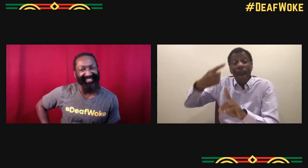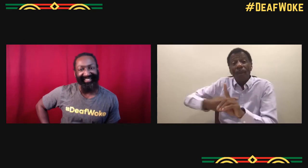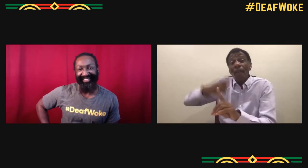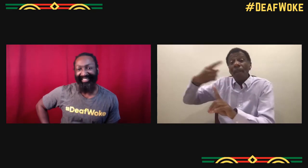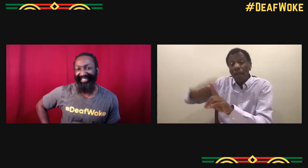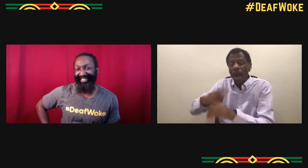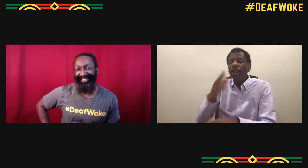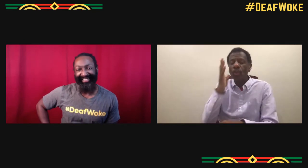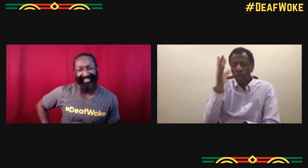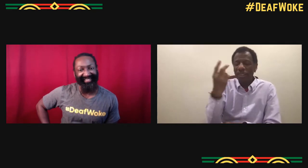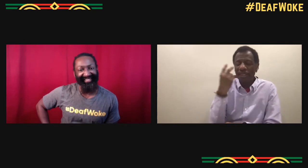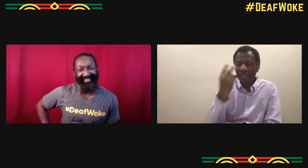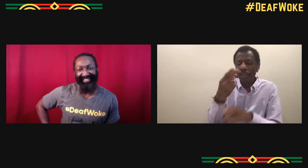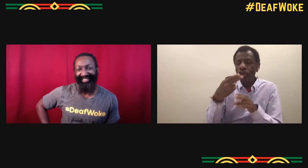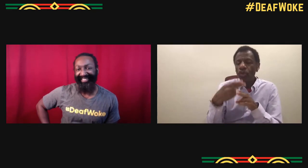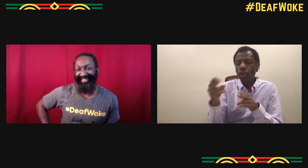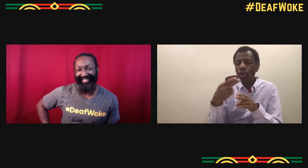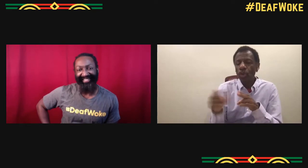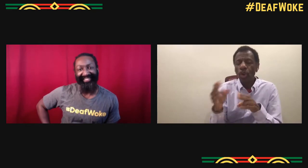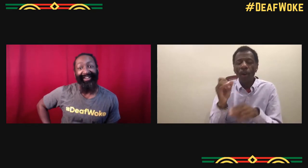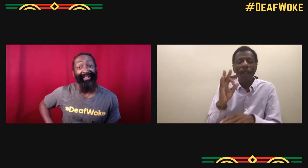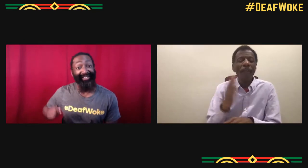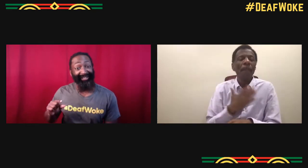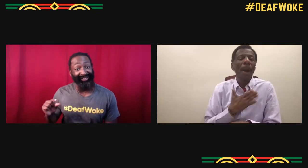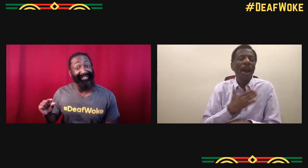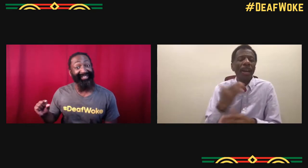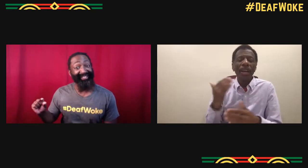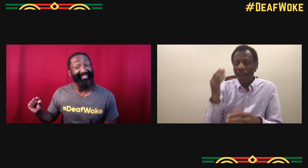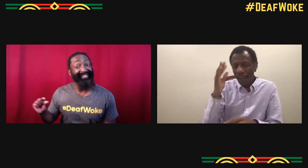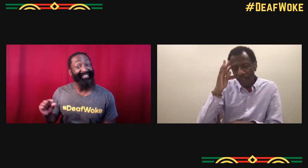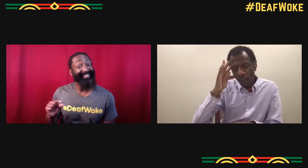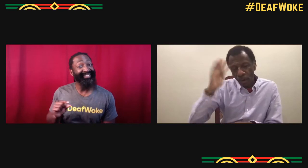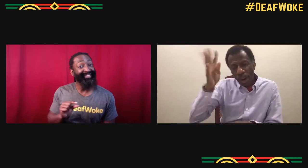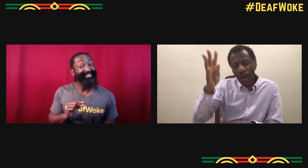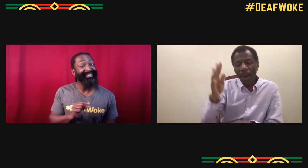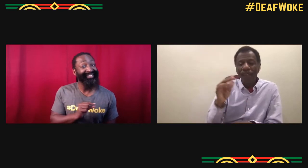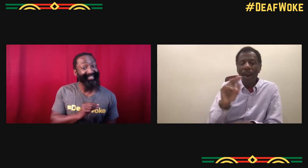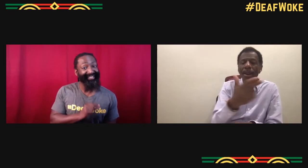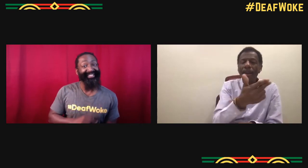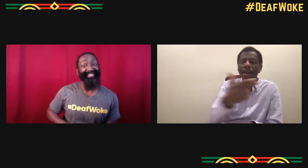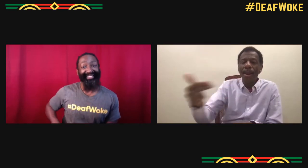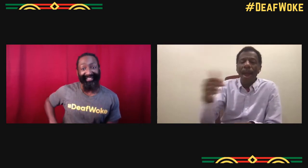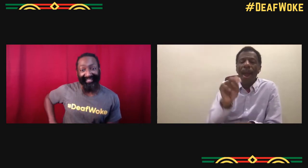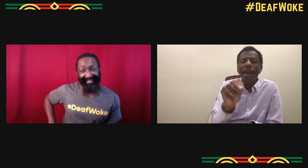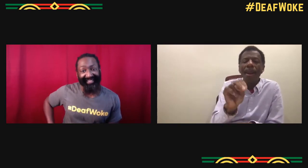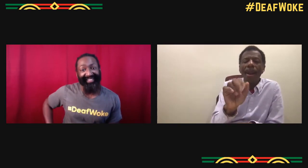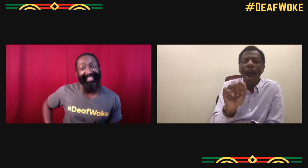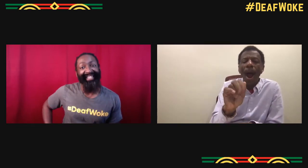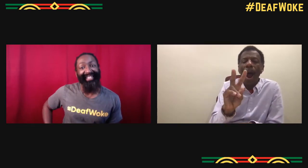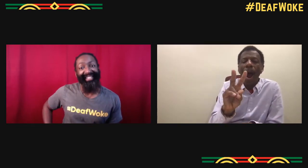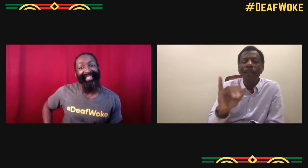Yeah, right now we're in the building aspects, so you'll see a lot of short kind of a promotion.